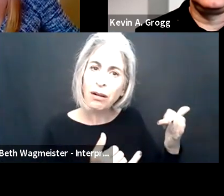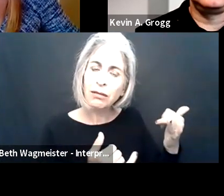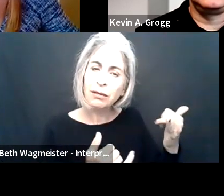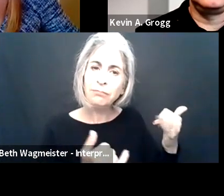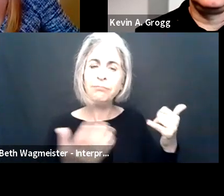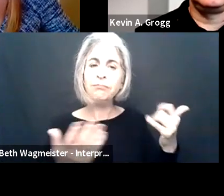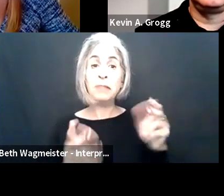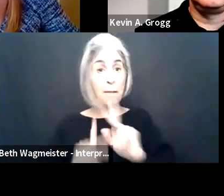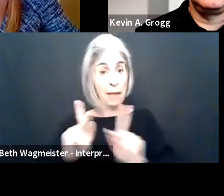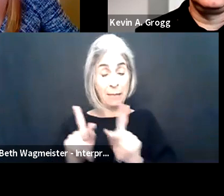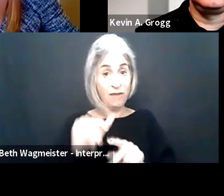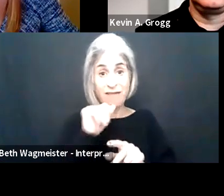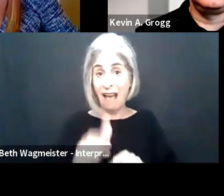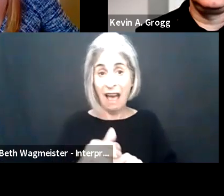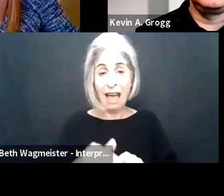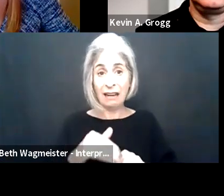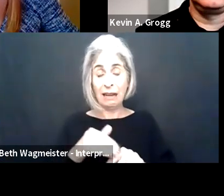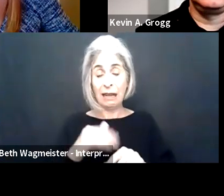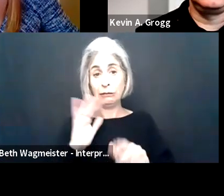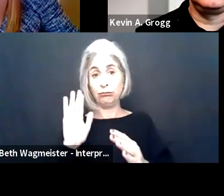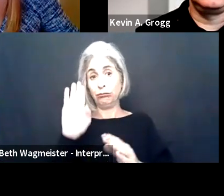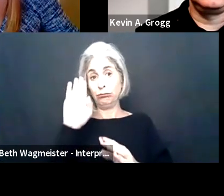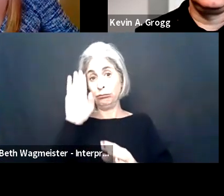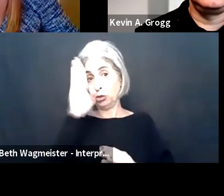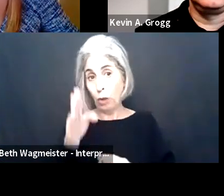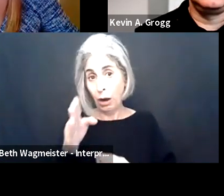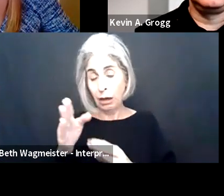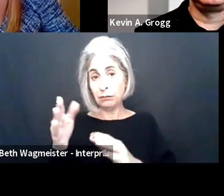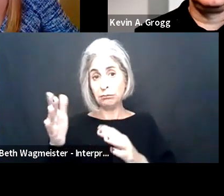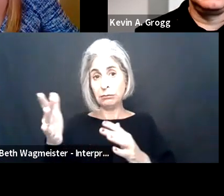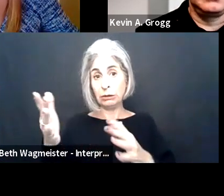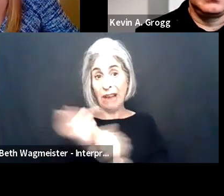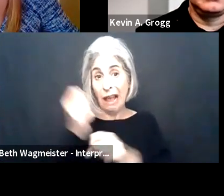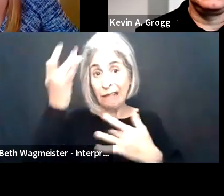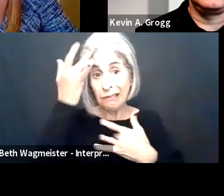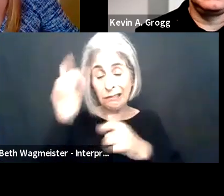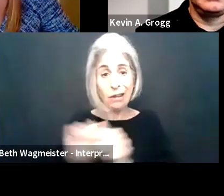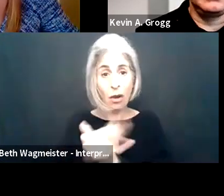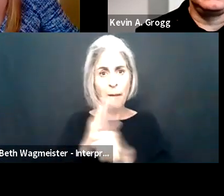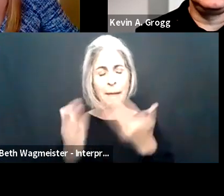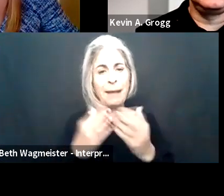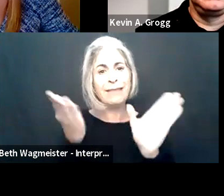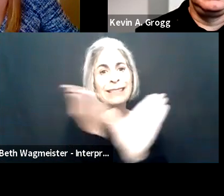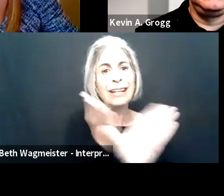with a disability. And even for folks who have not survived